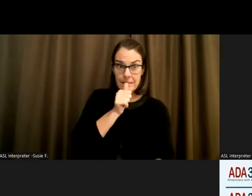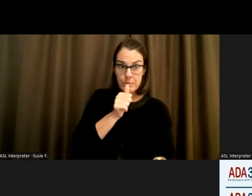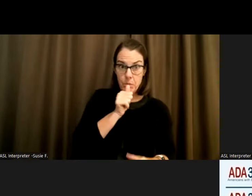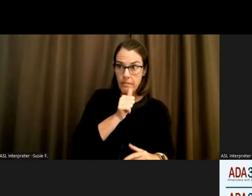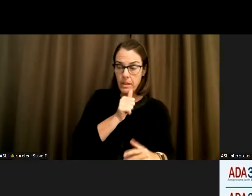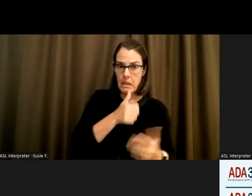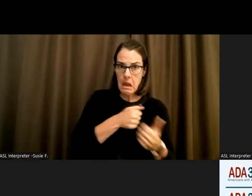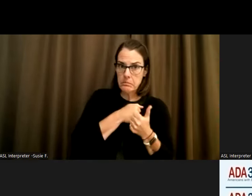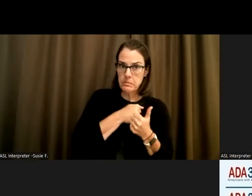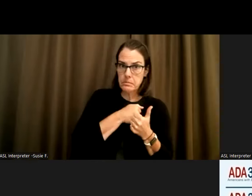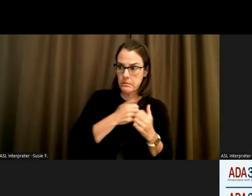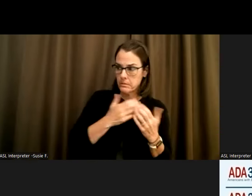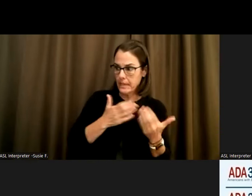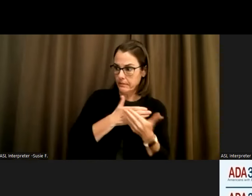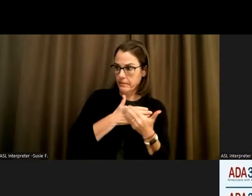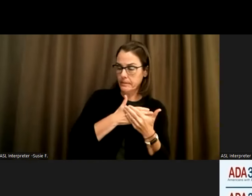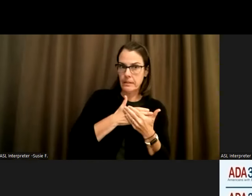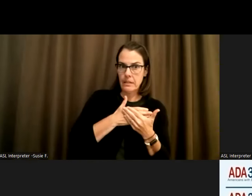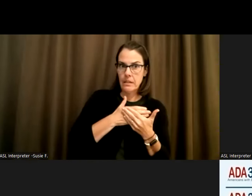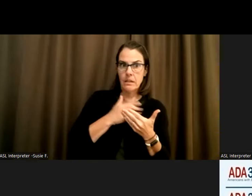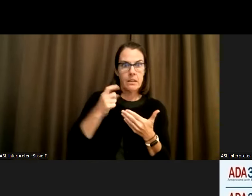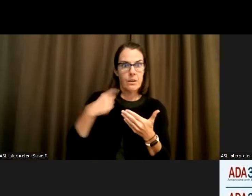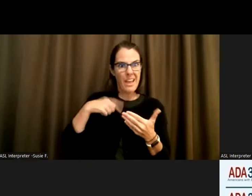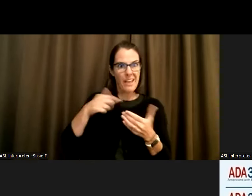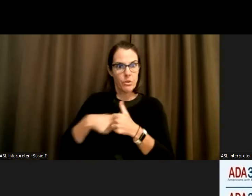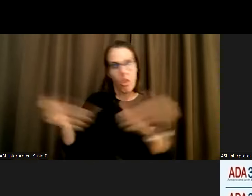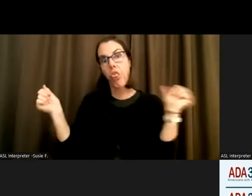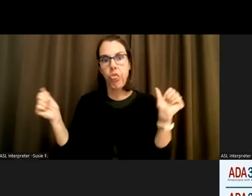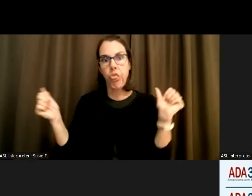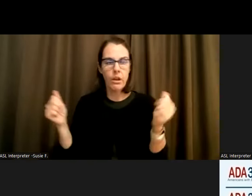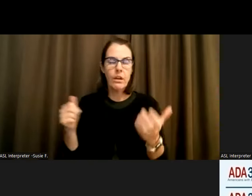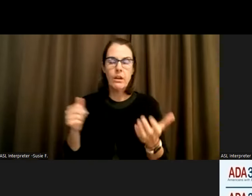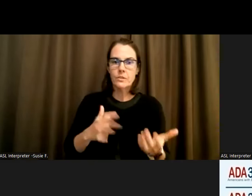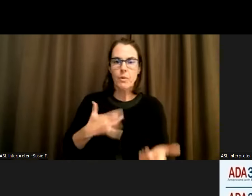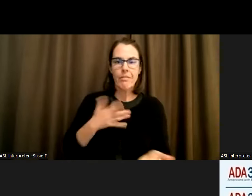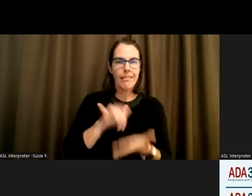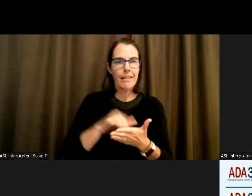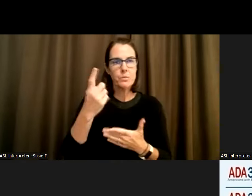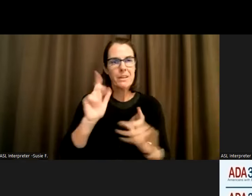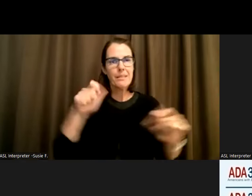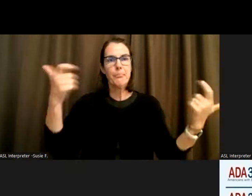just with their life in general. And I I said I feel like that's one of the biggest as even as a steward and